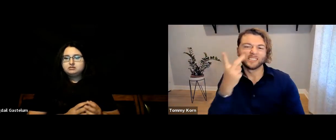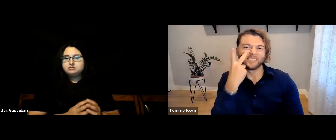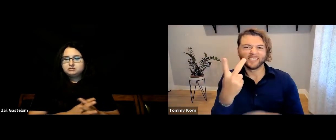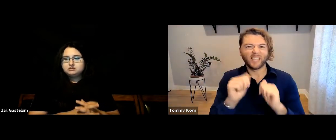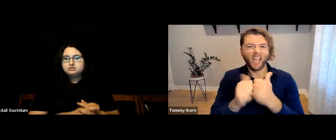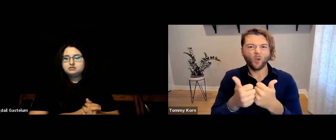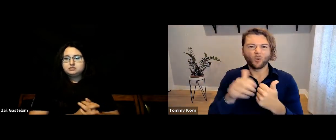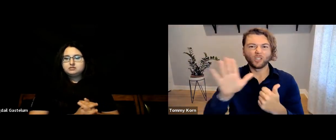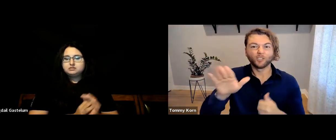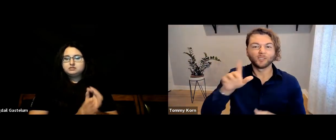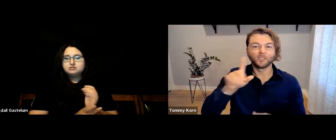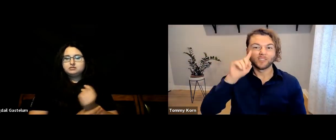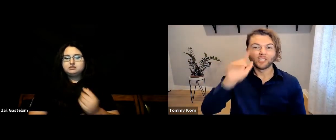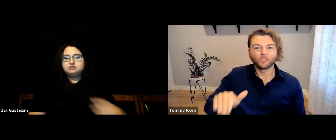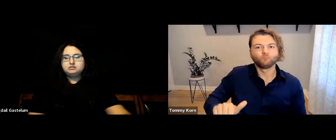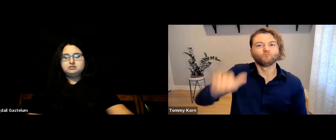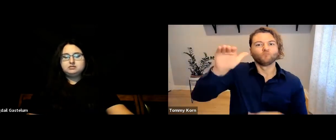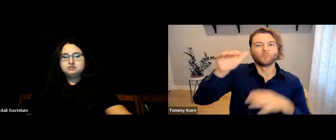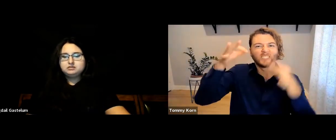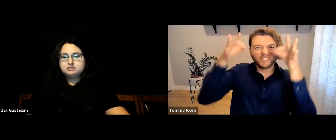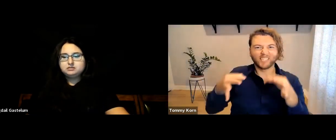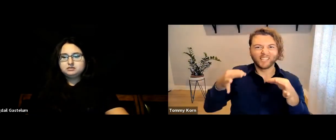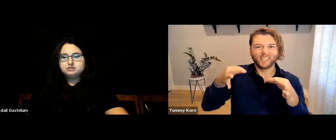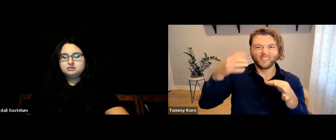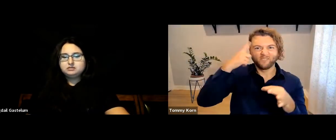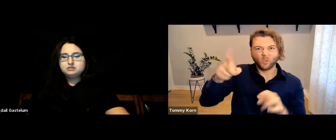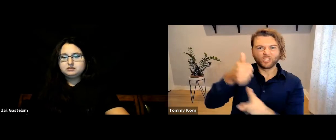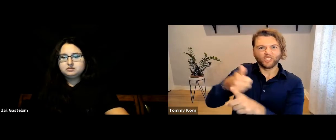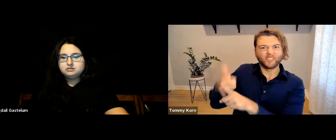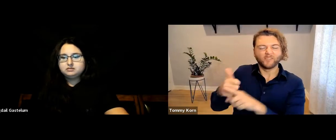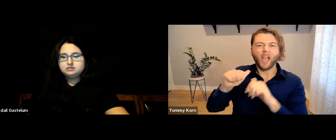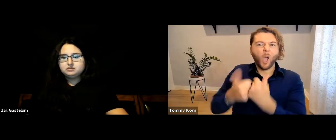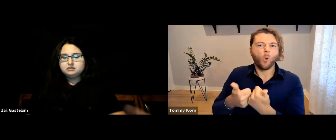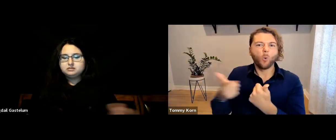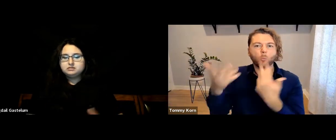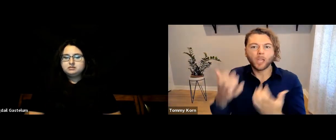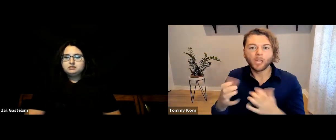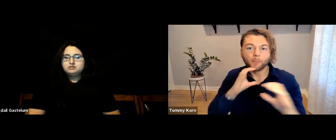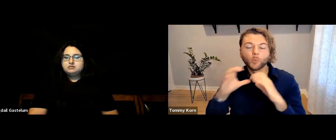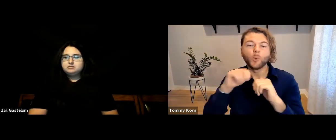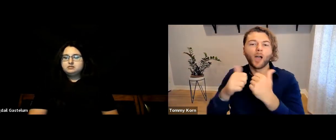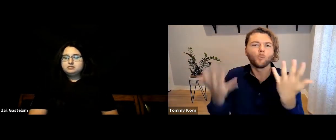and allow them to decide for themselves how they want to communicate,